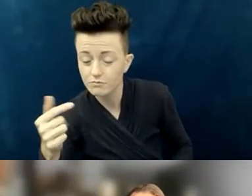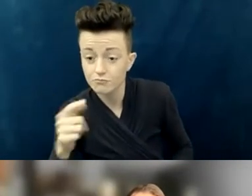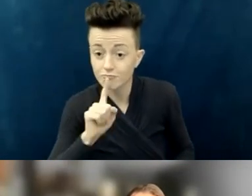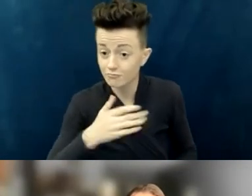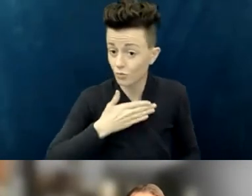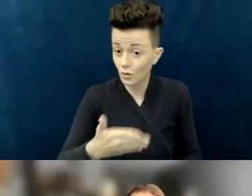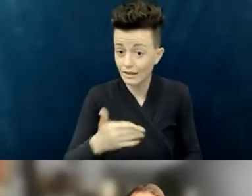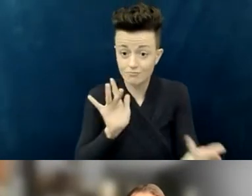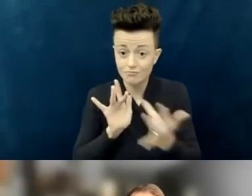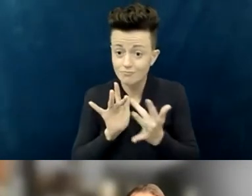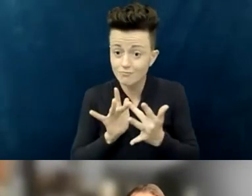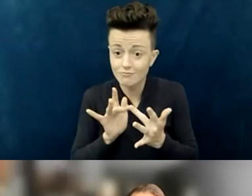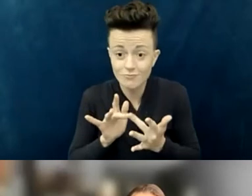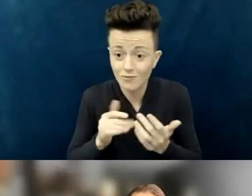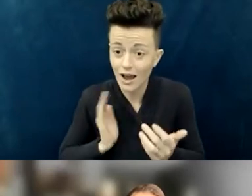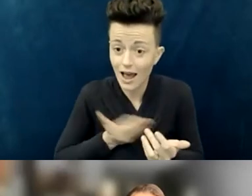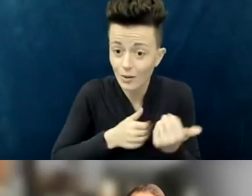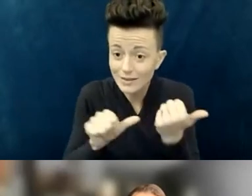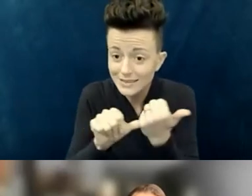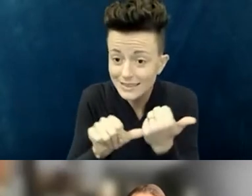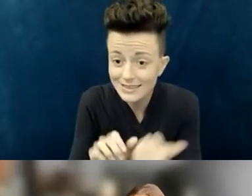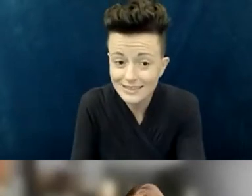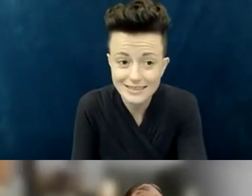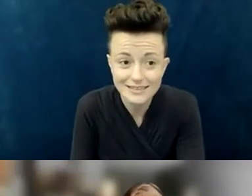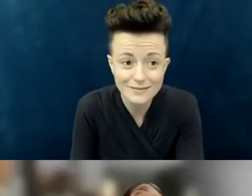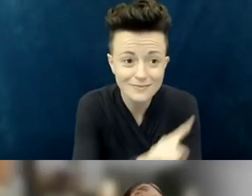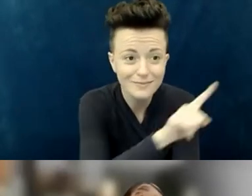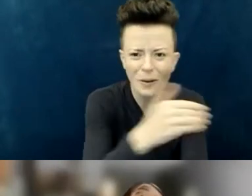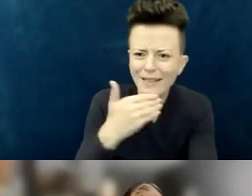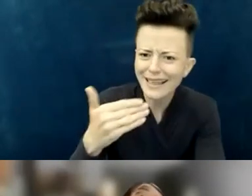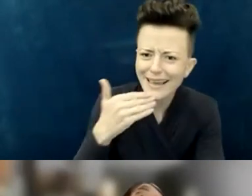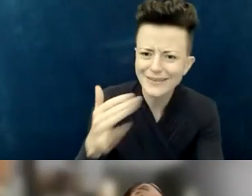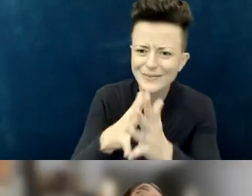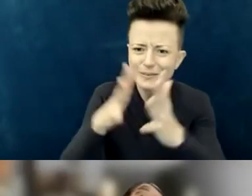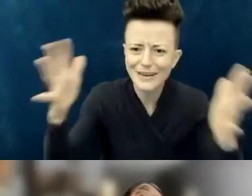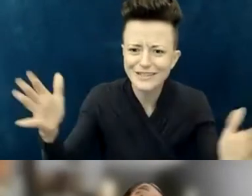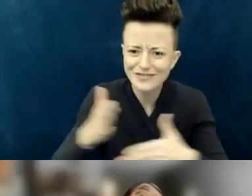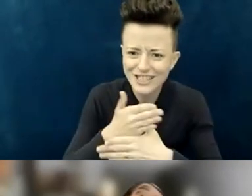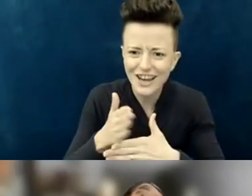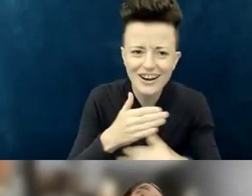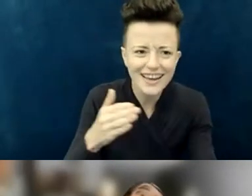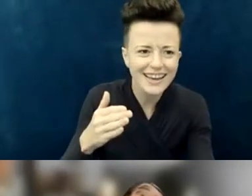Gail, thank you! Thank you for sharing that. [GAIL, offscreen] You're welcome.